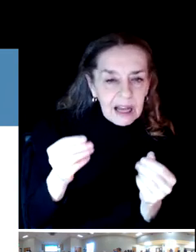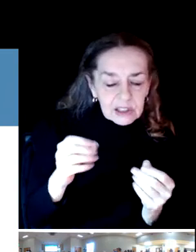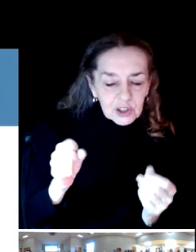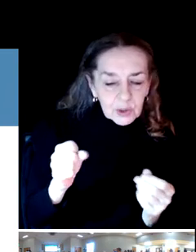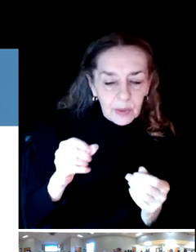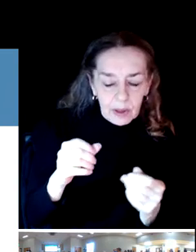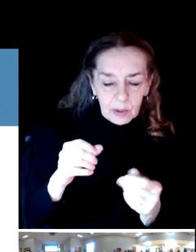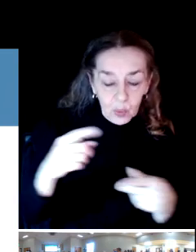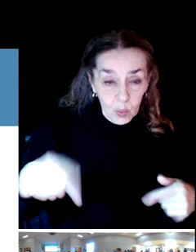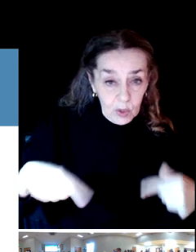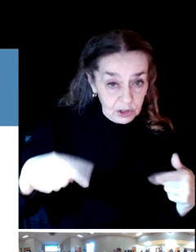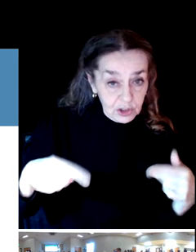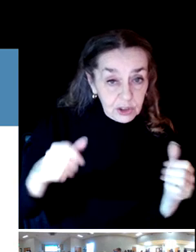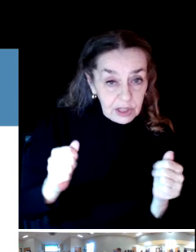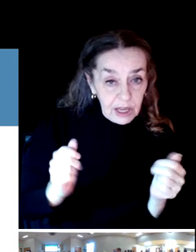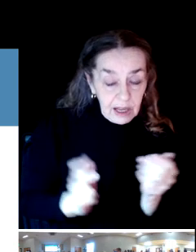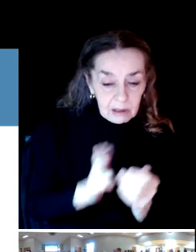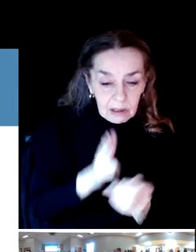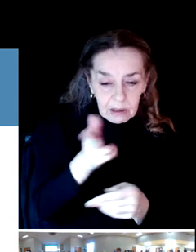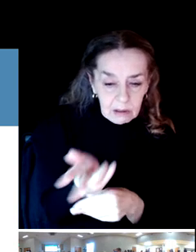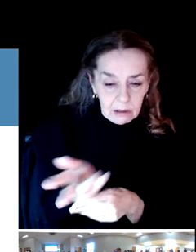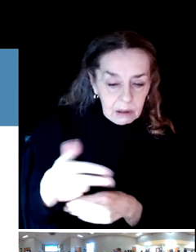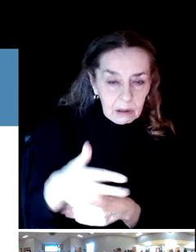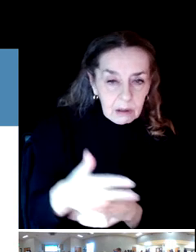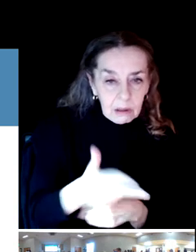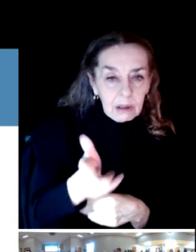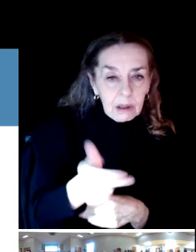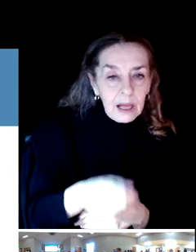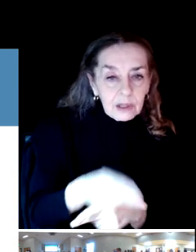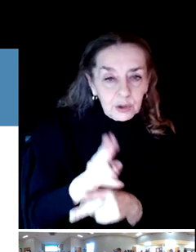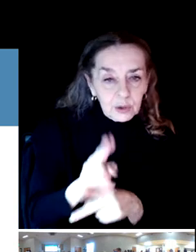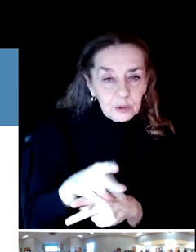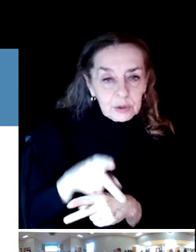get over the top with it and get access to use the playground. That's kind of the standard.